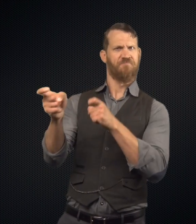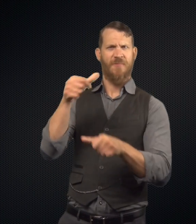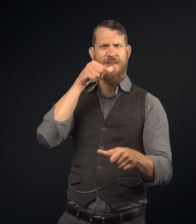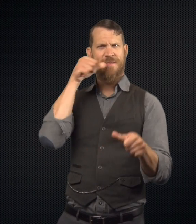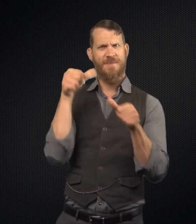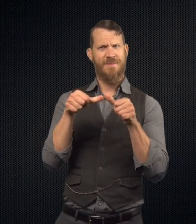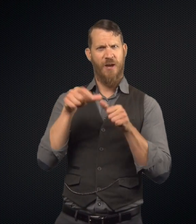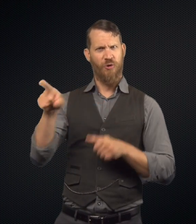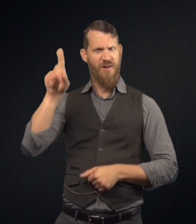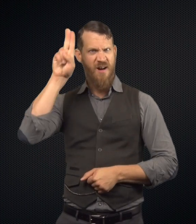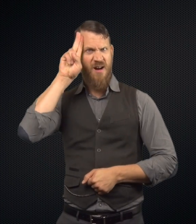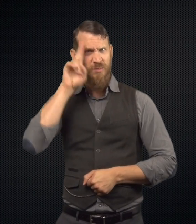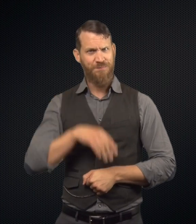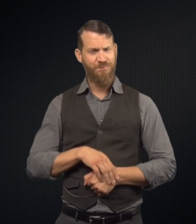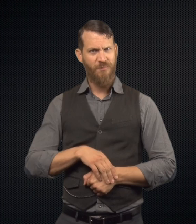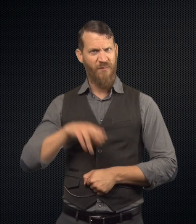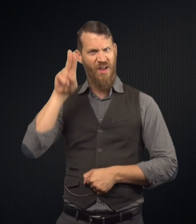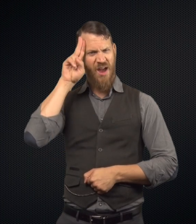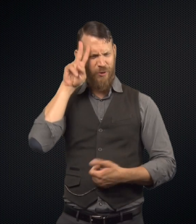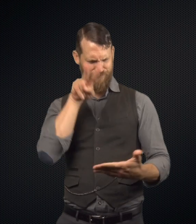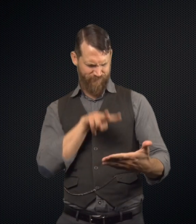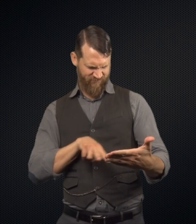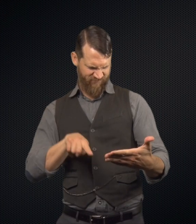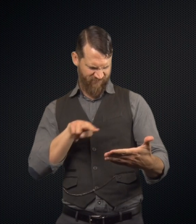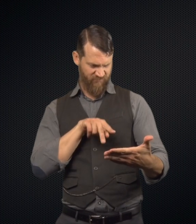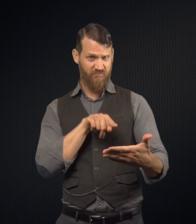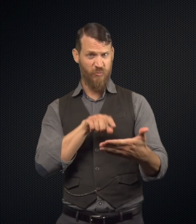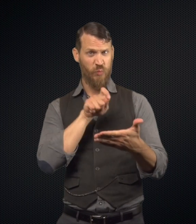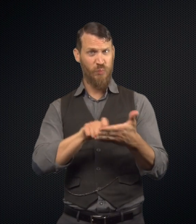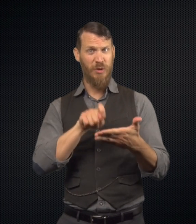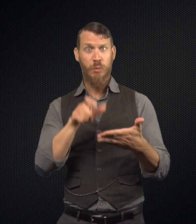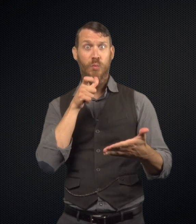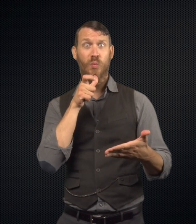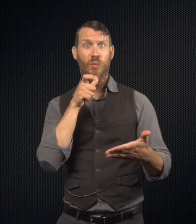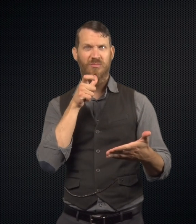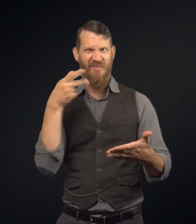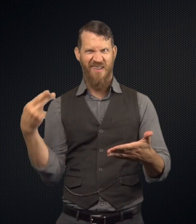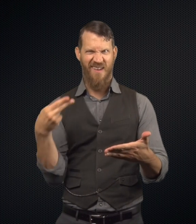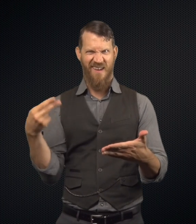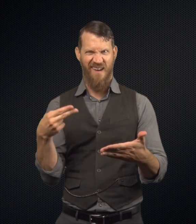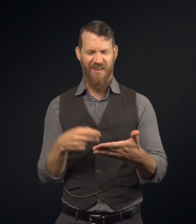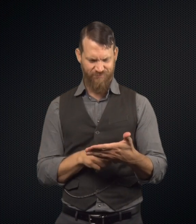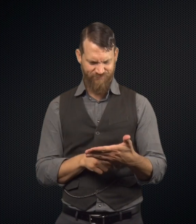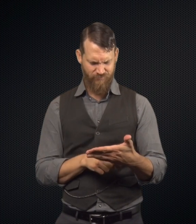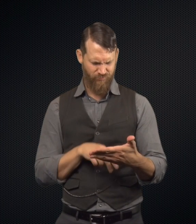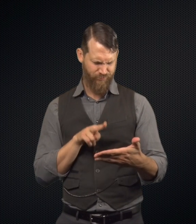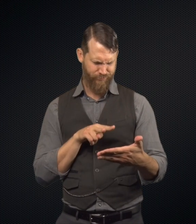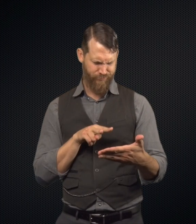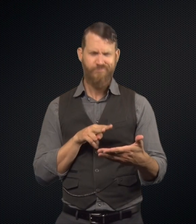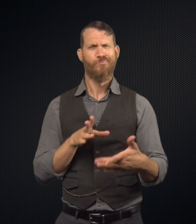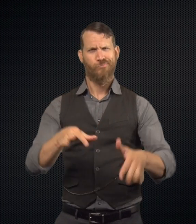Dr Jekyll gave a letter to Mr Utterson. He looked at the handwriting